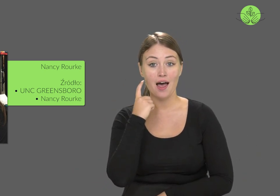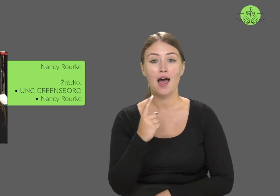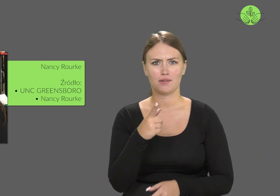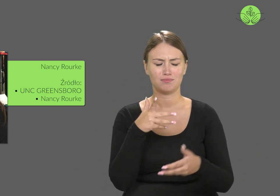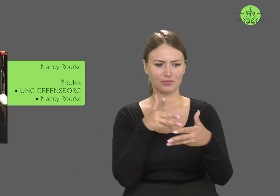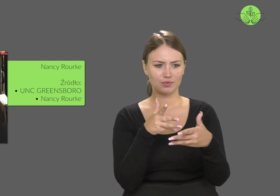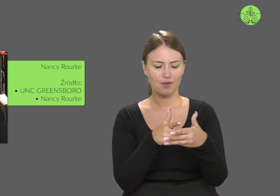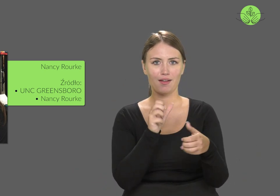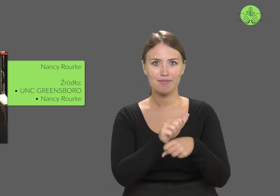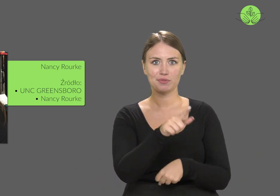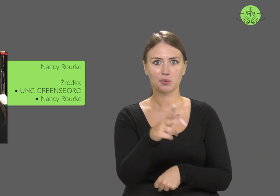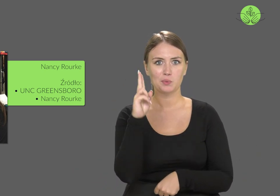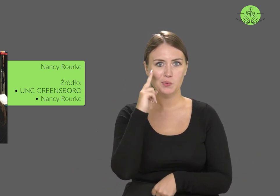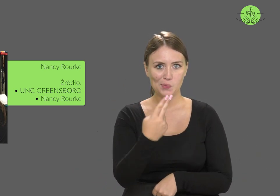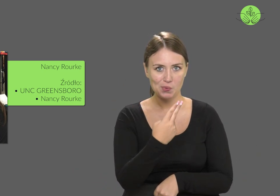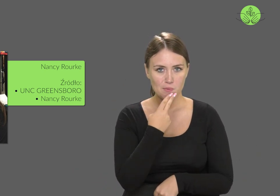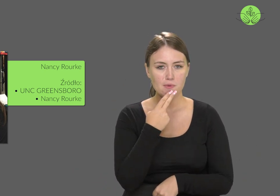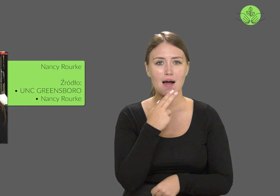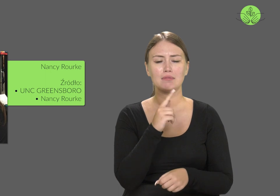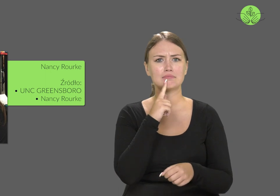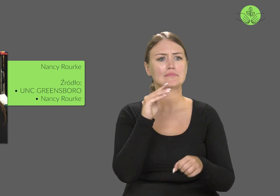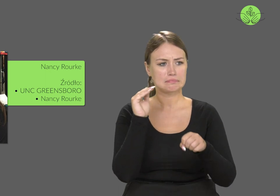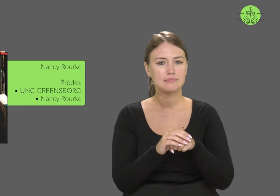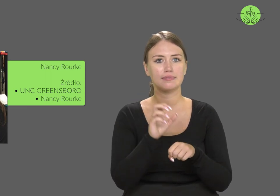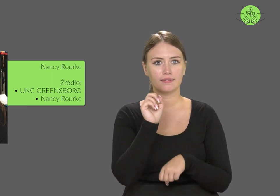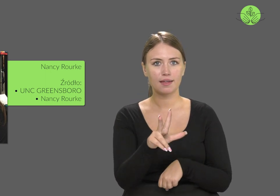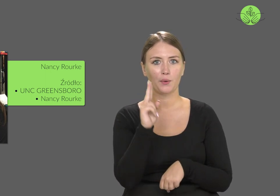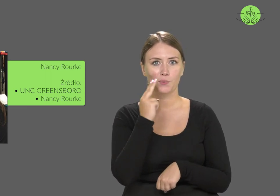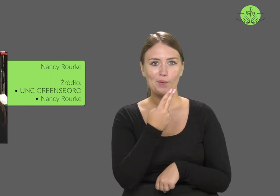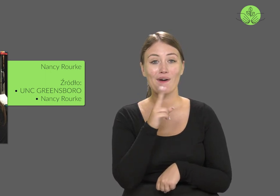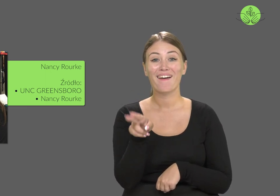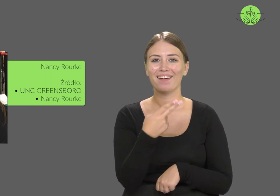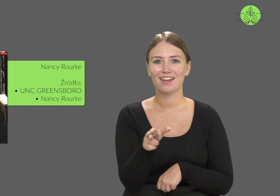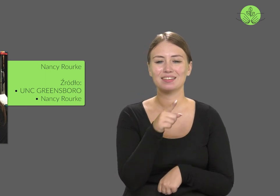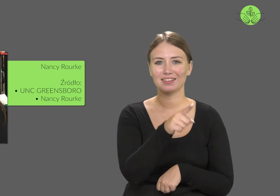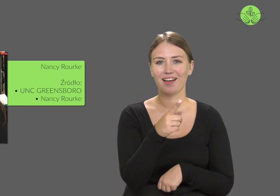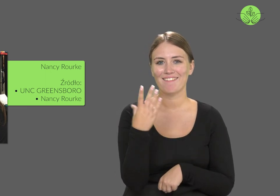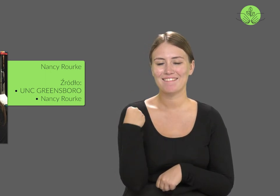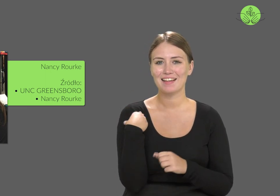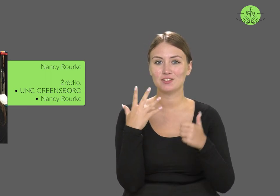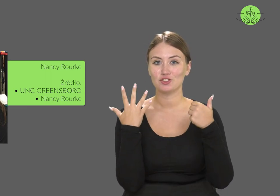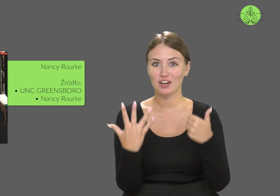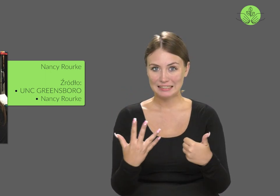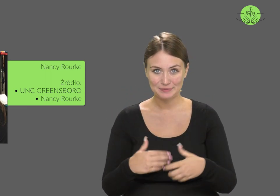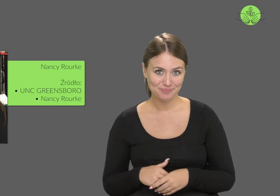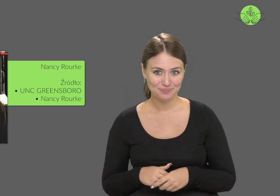and her deafness was not diagnosed until she was six years old.